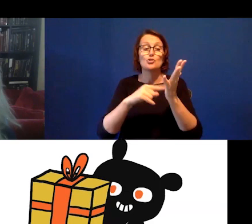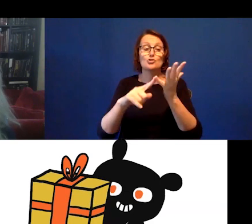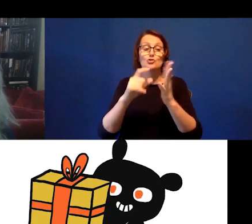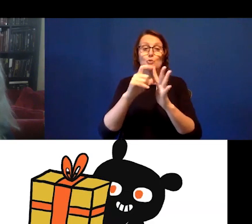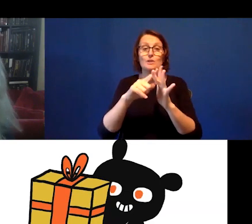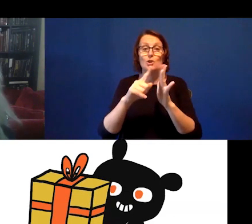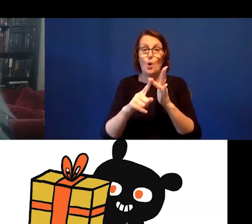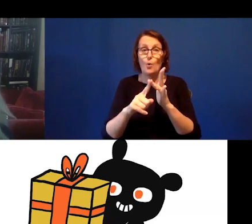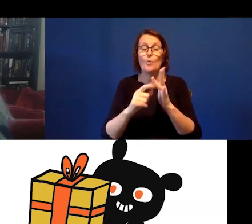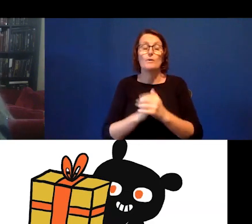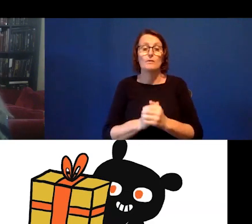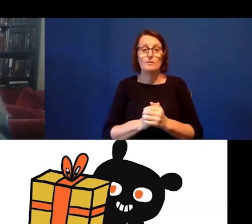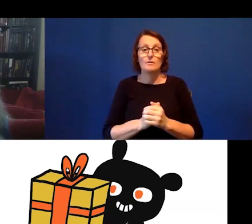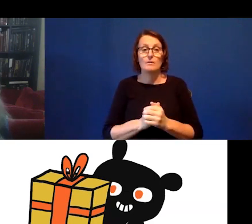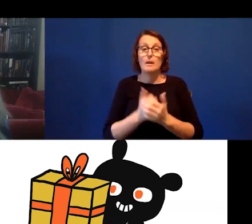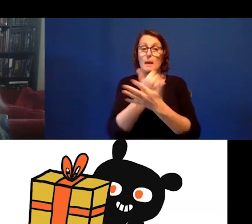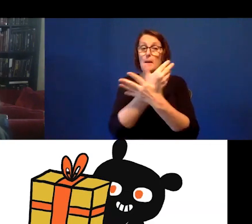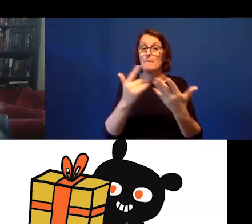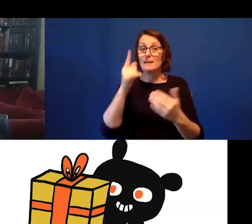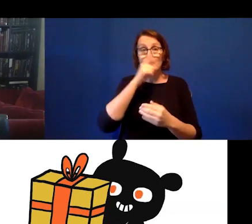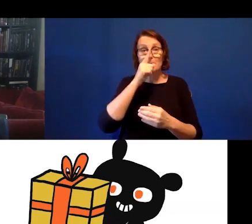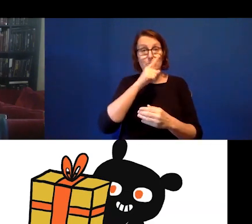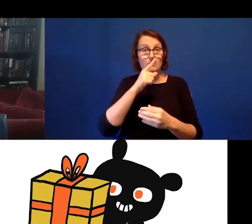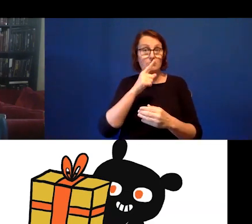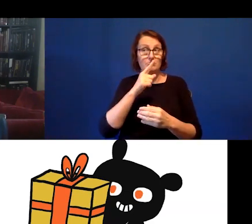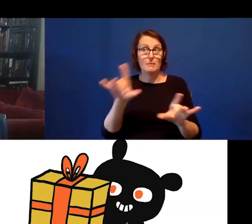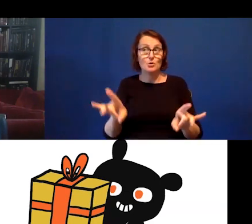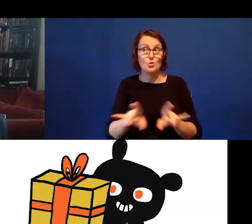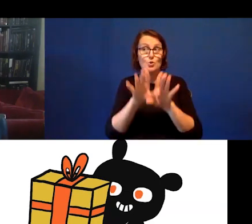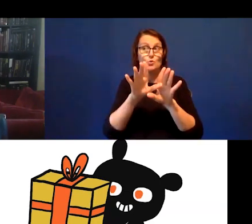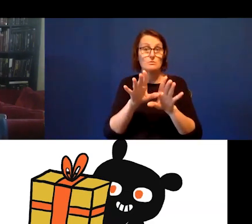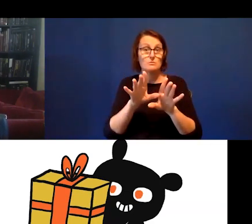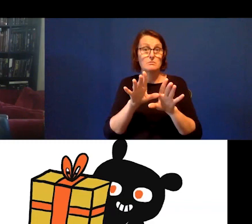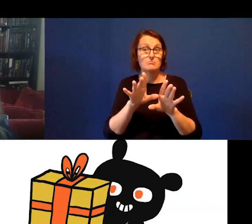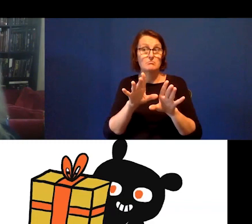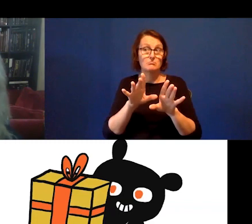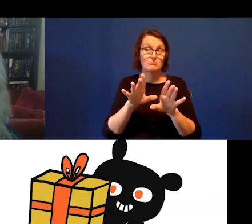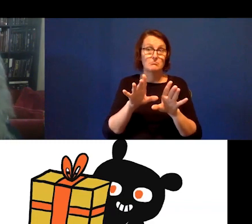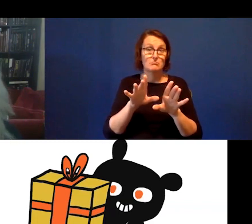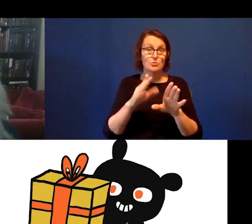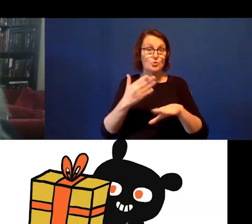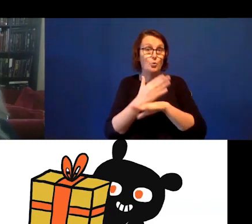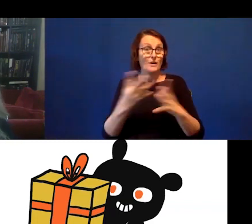are used to working remotely. Some of you are moving into remote work for the first time.